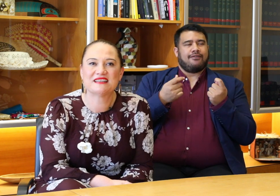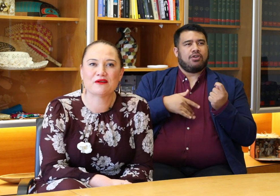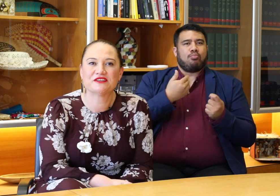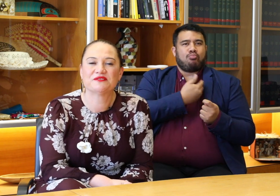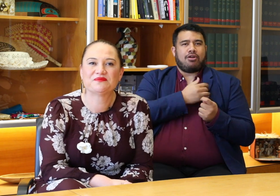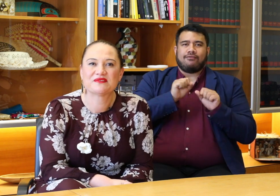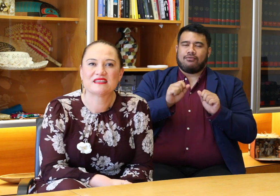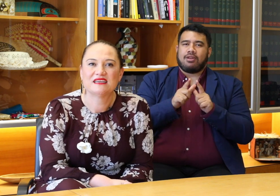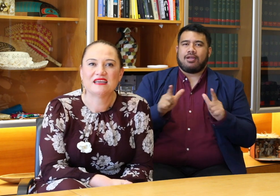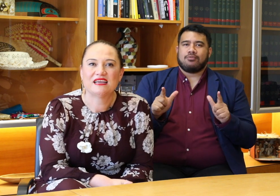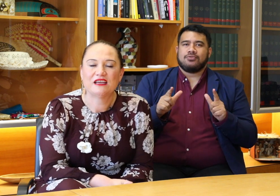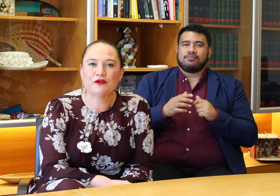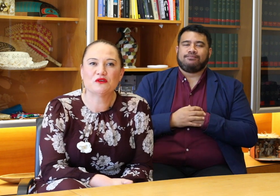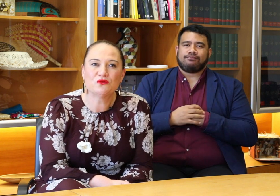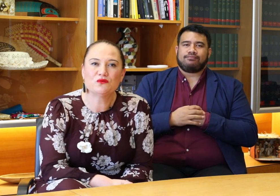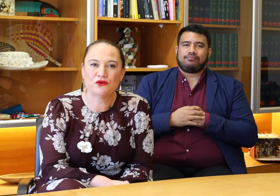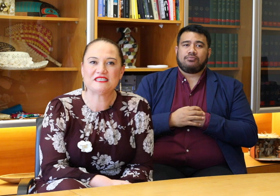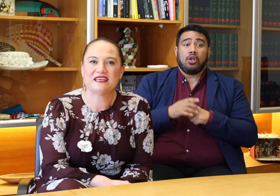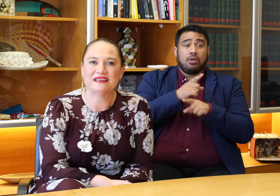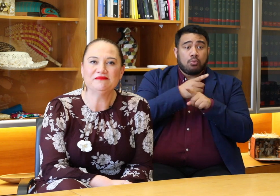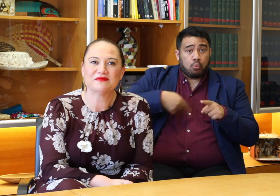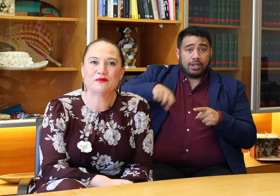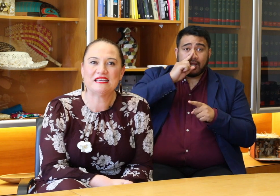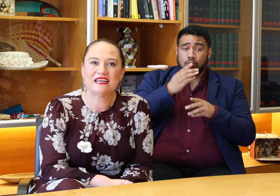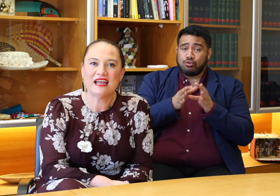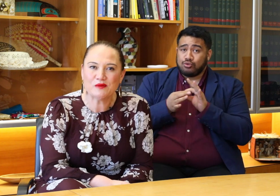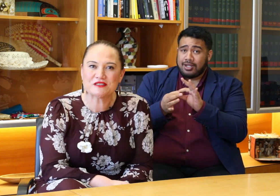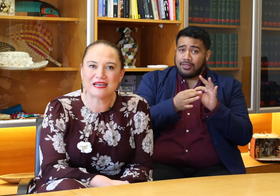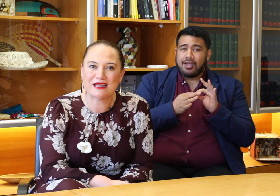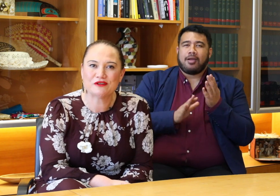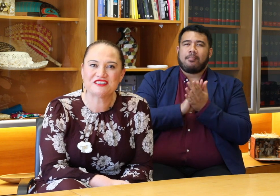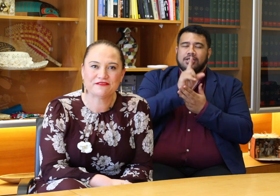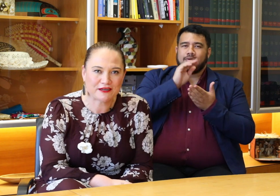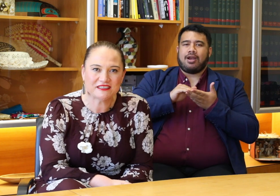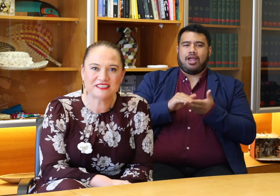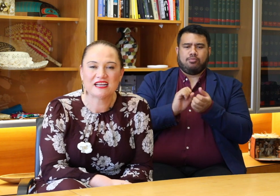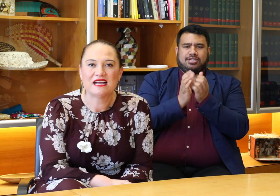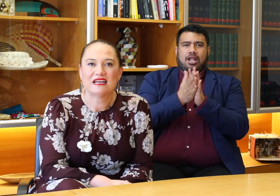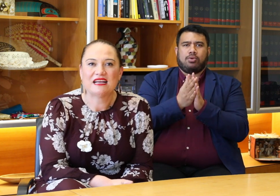language. If we can all work together we can help sign language to flourish.